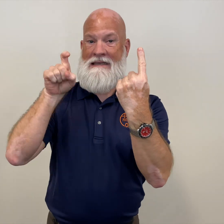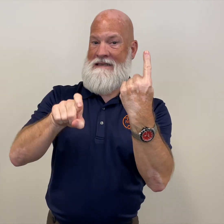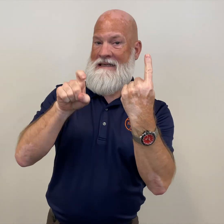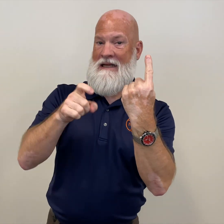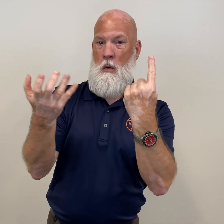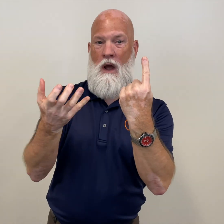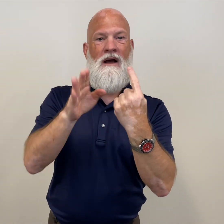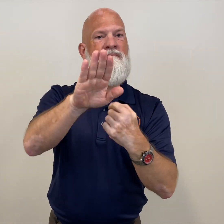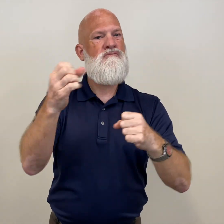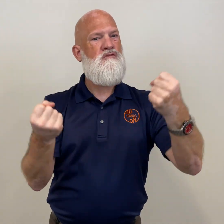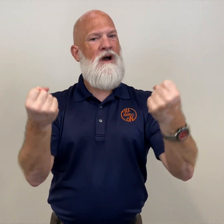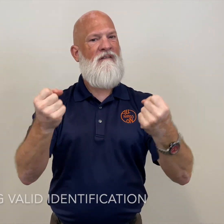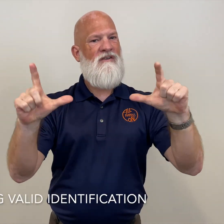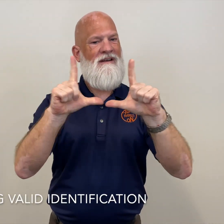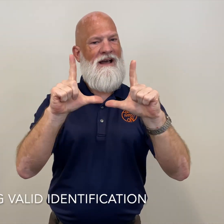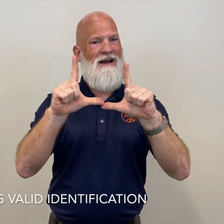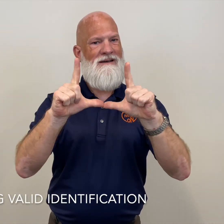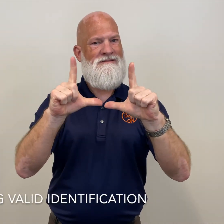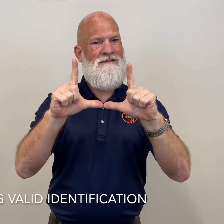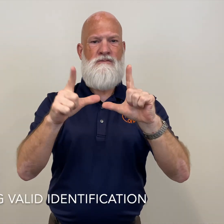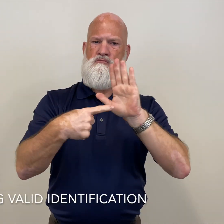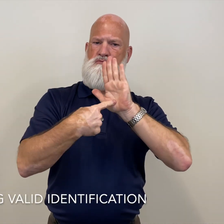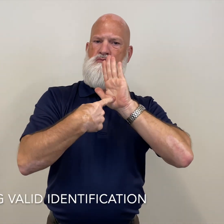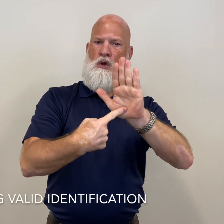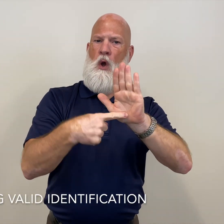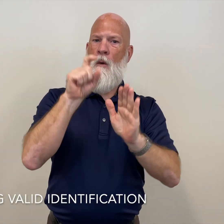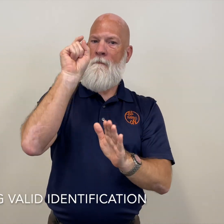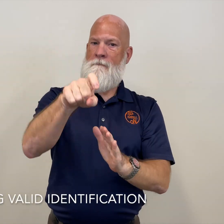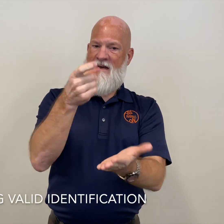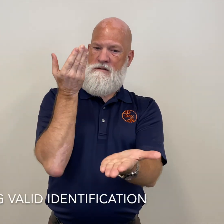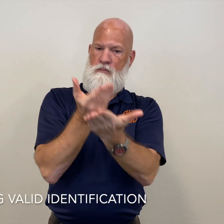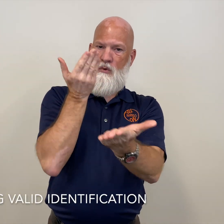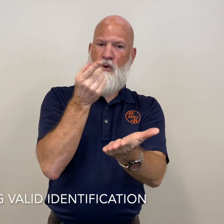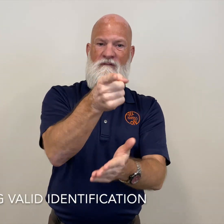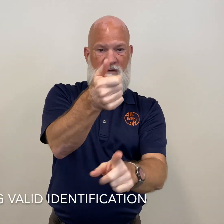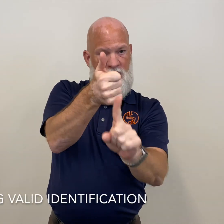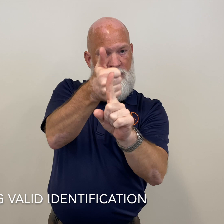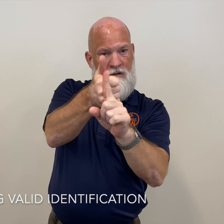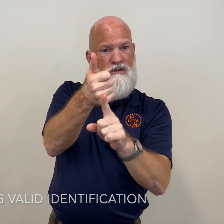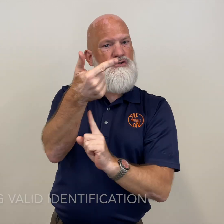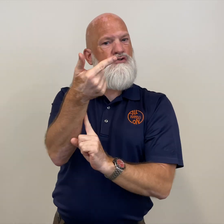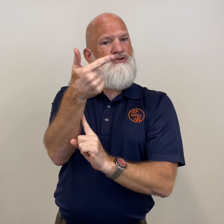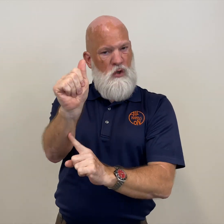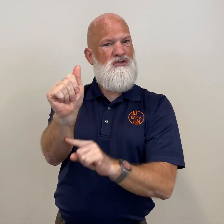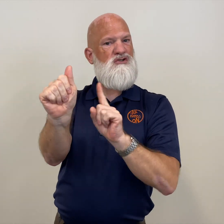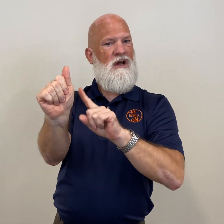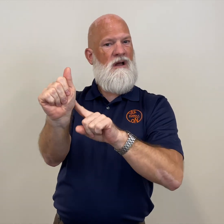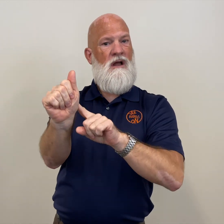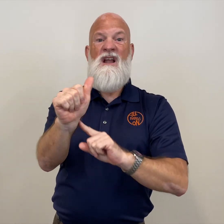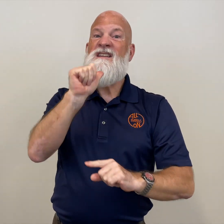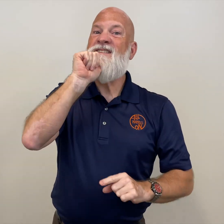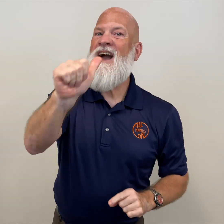please bring your valid identification